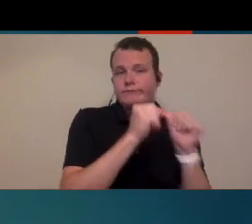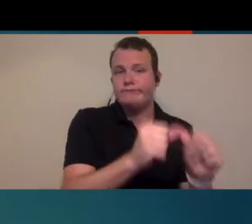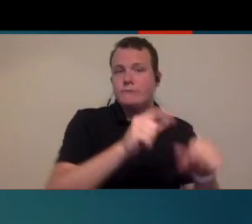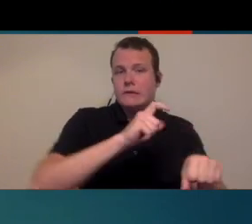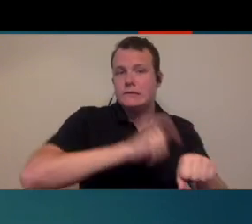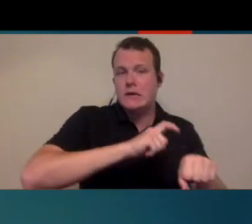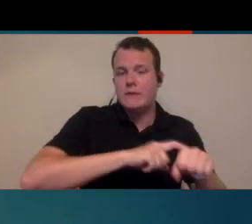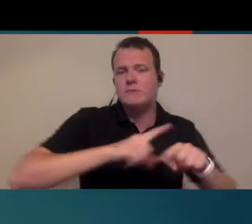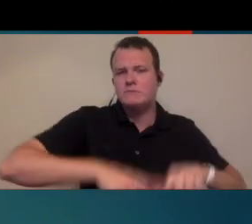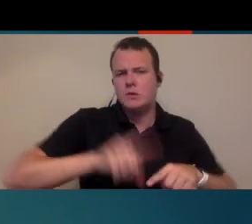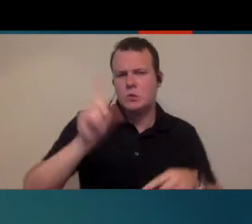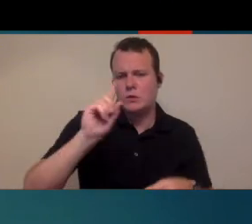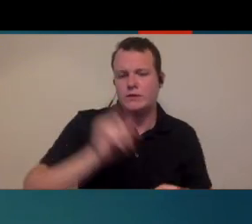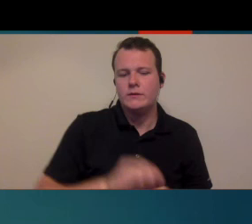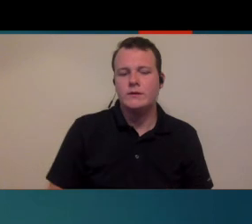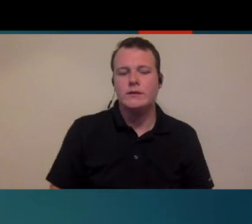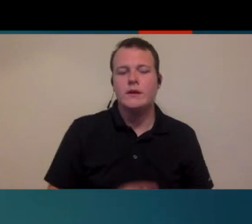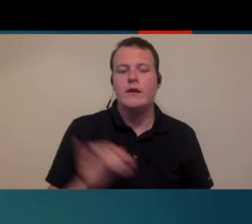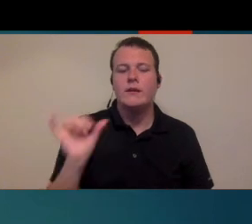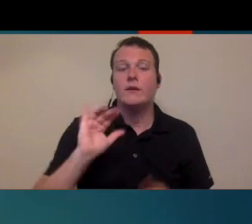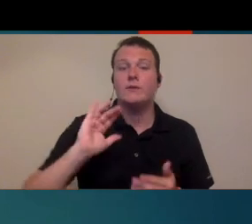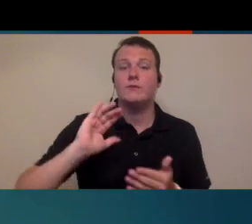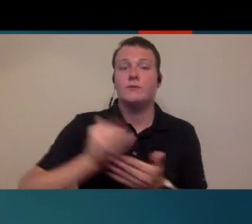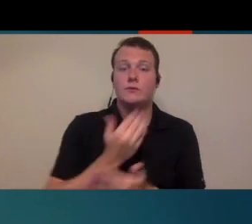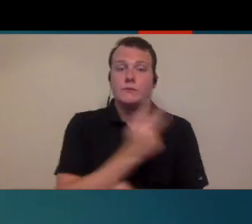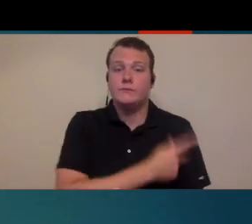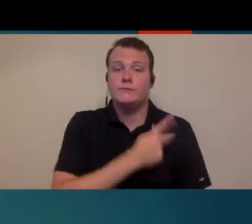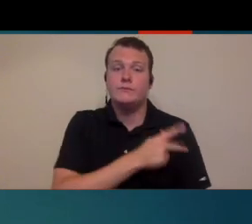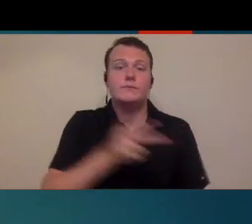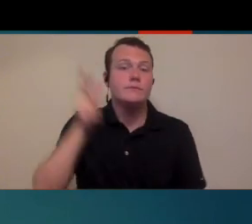on where you're at. for example if we take something like a new patient